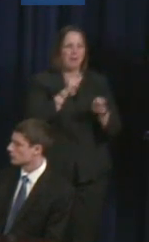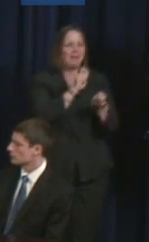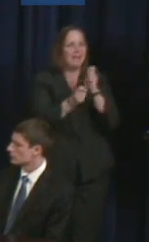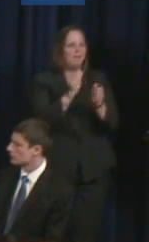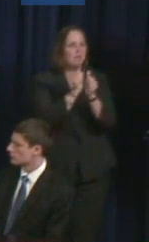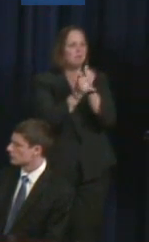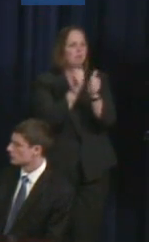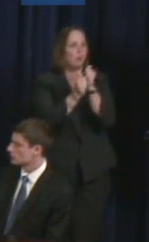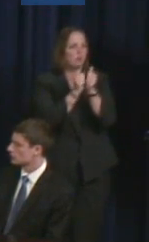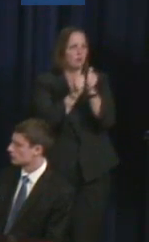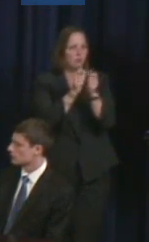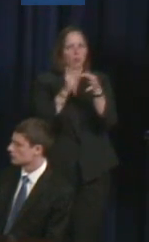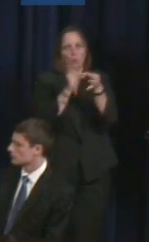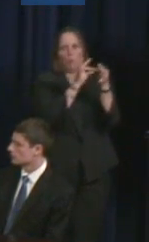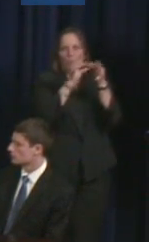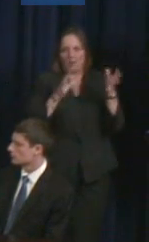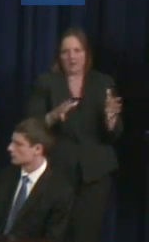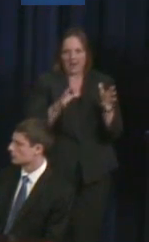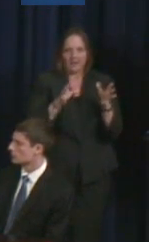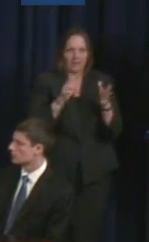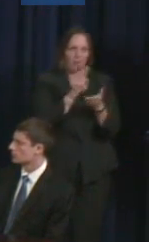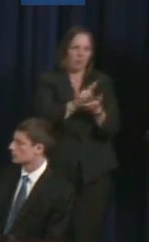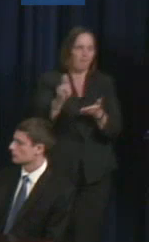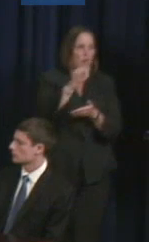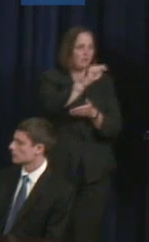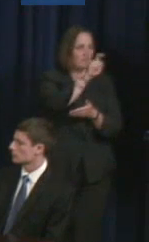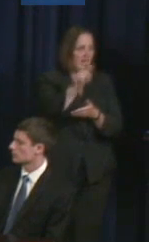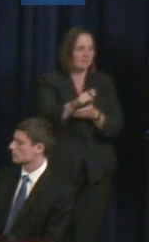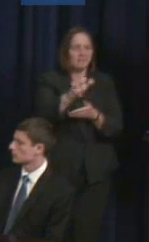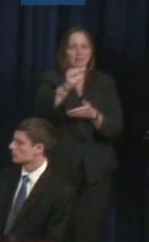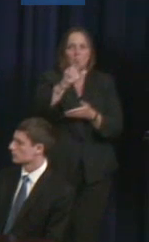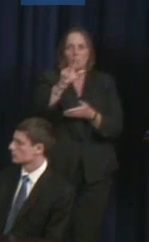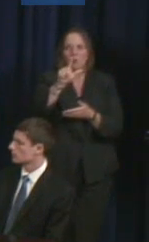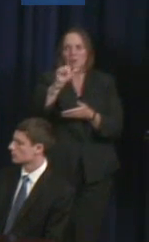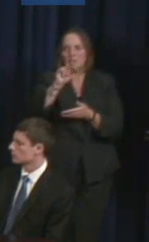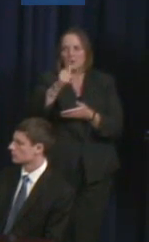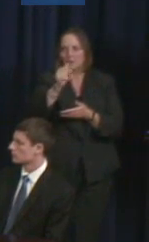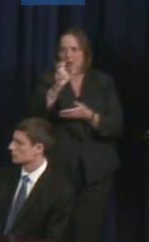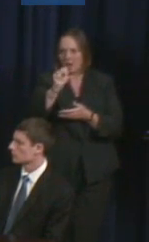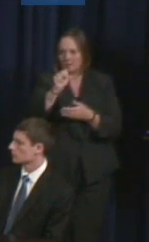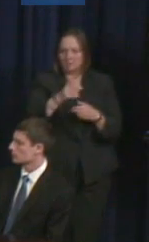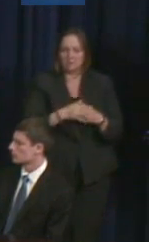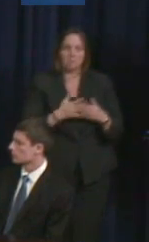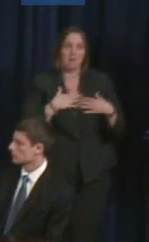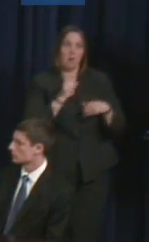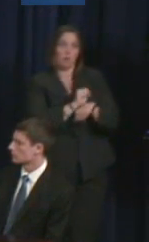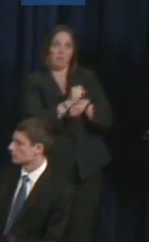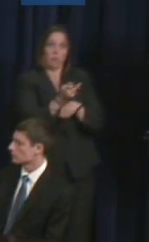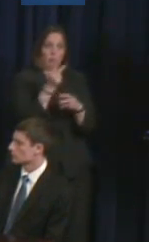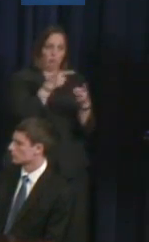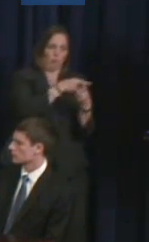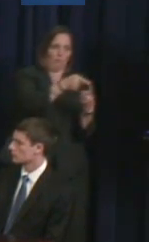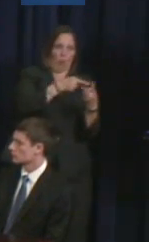University of Texas at Arlington. And I guess my job is -- it's two different things. We have intercollegiate sports for students with